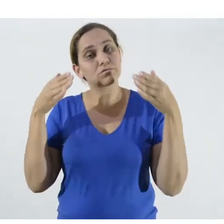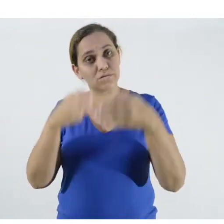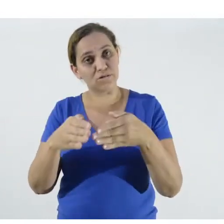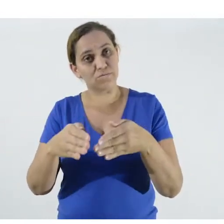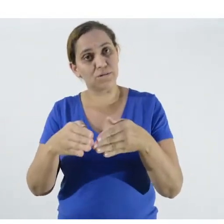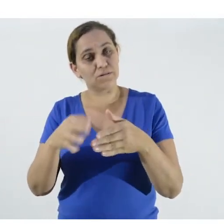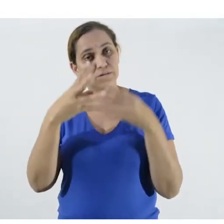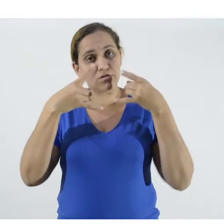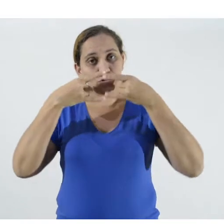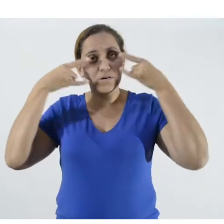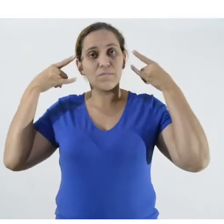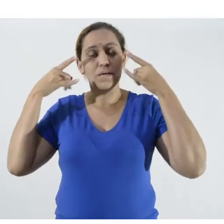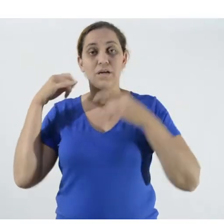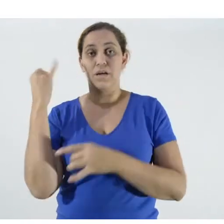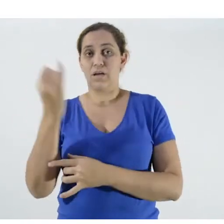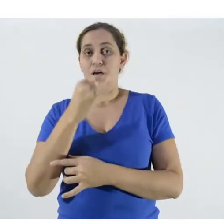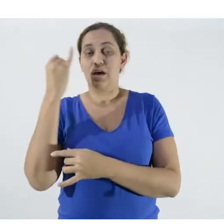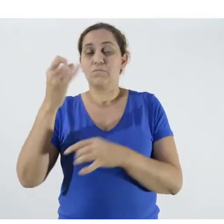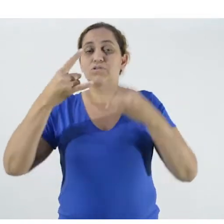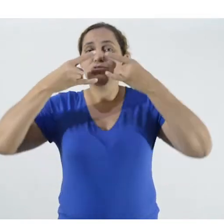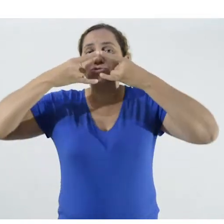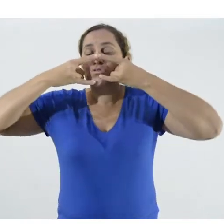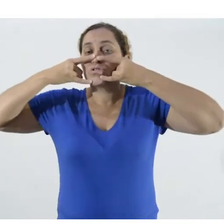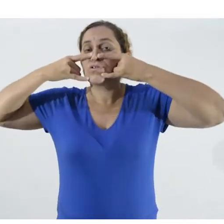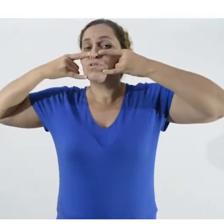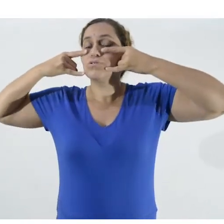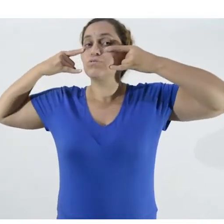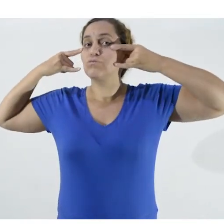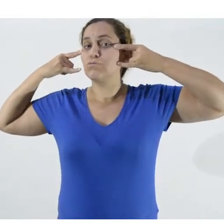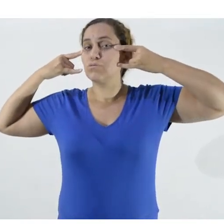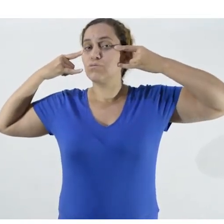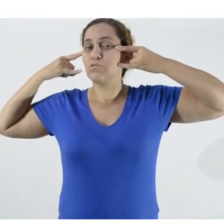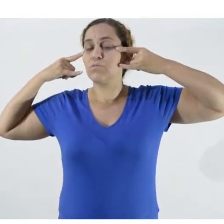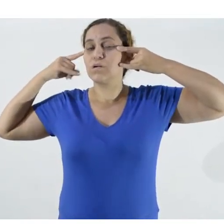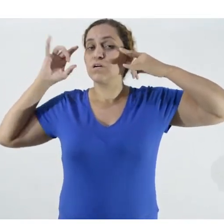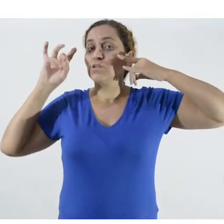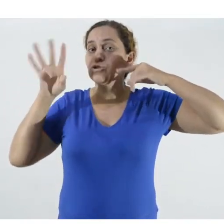different. The mask needs to cover our mouth and nose, like, just keep your eyes